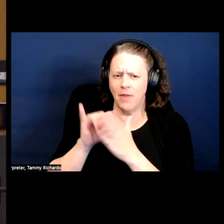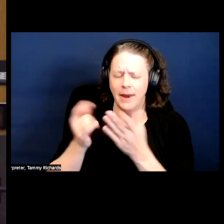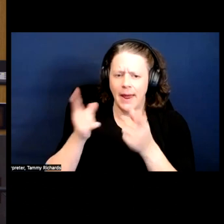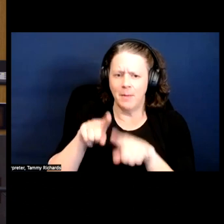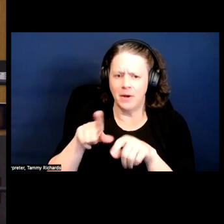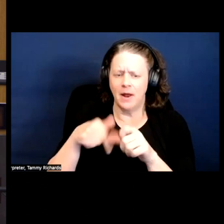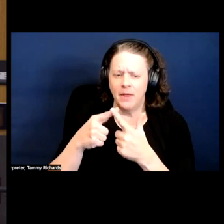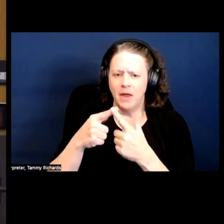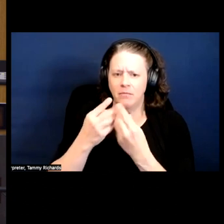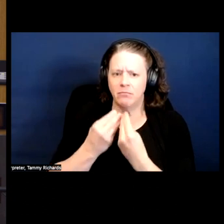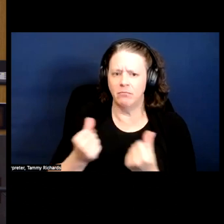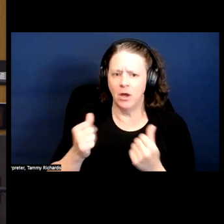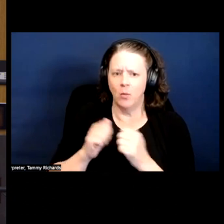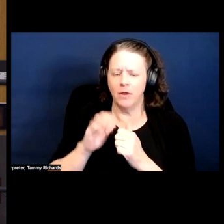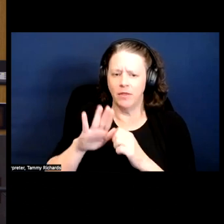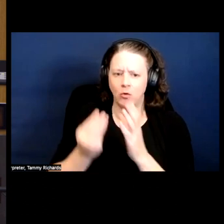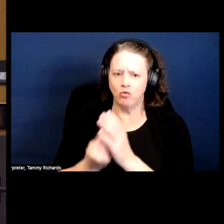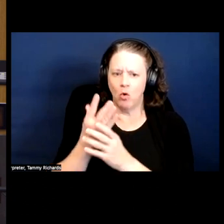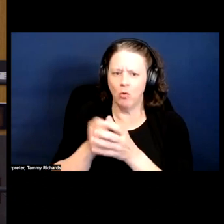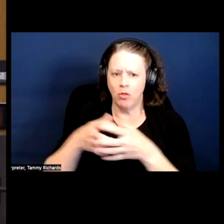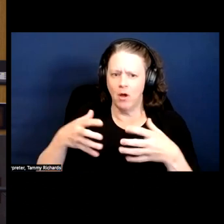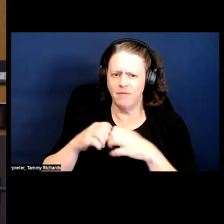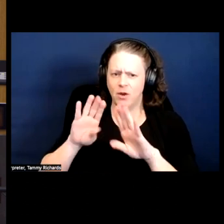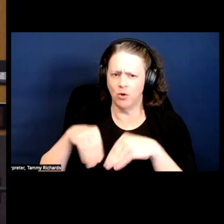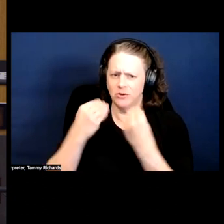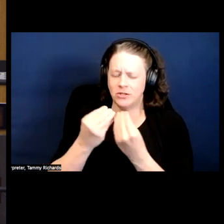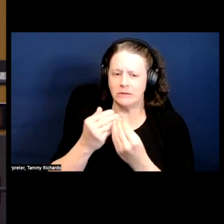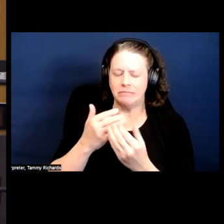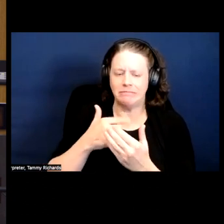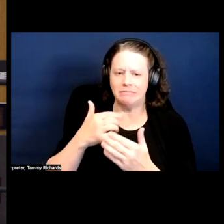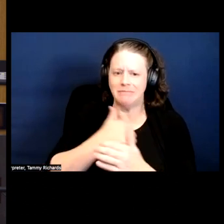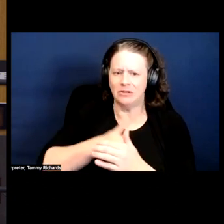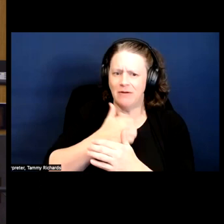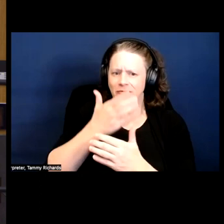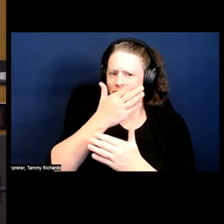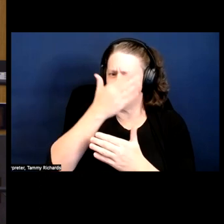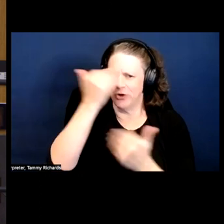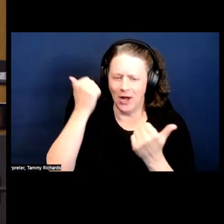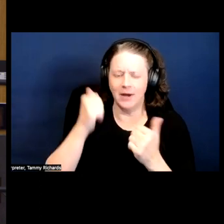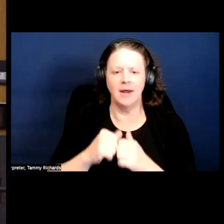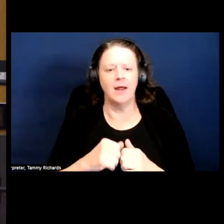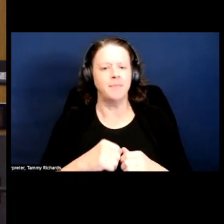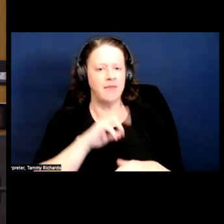And then came not to be with the growth of the organization. And forget me, I'm blanking – DR. National Black Women's Health Project.